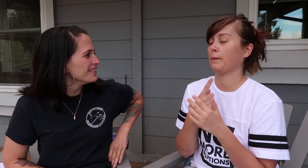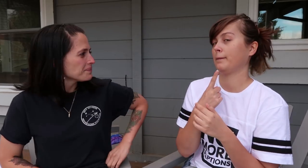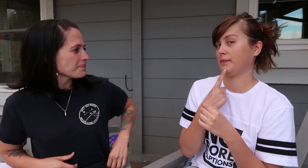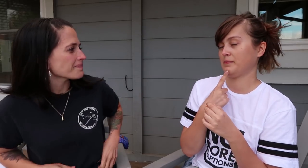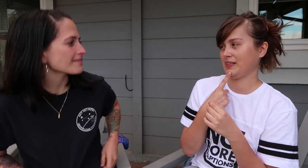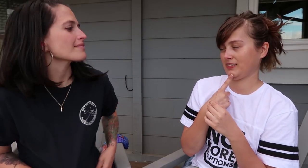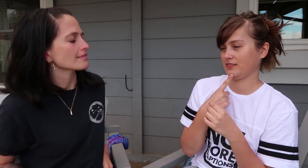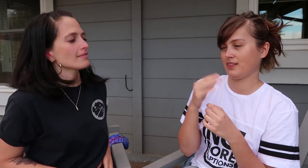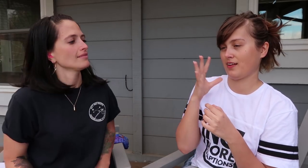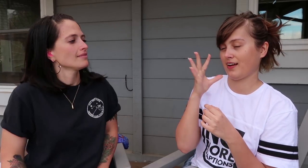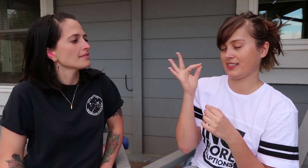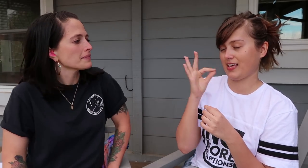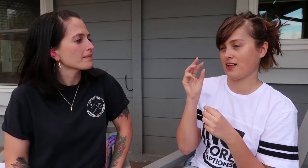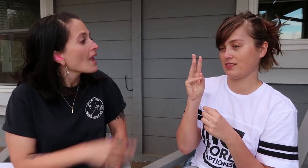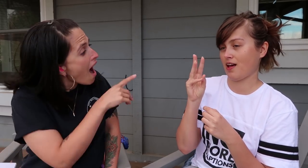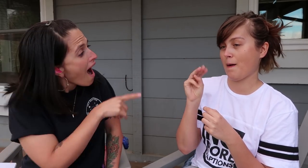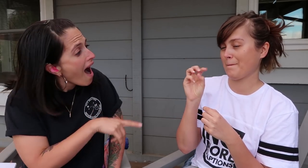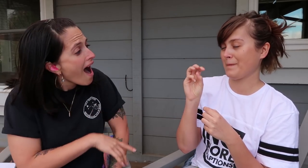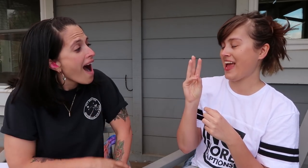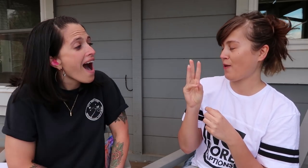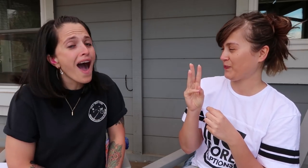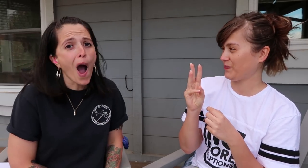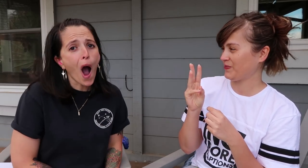I miss cat meows.